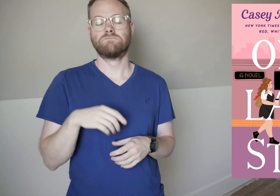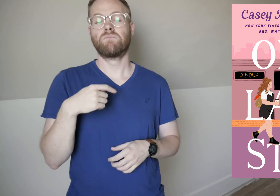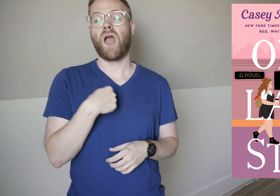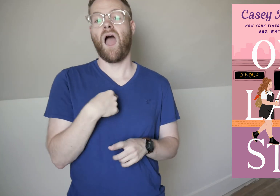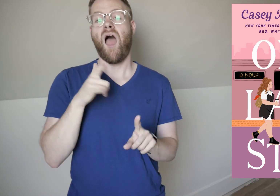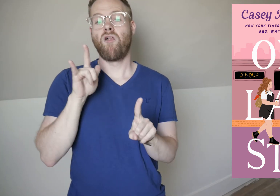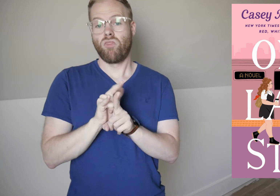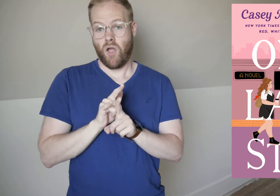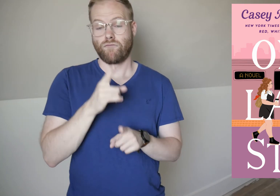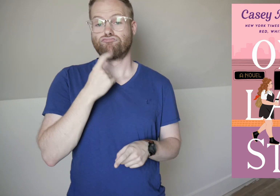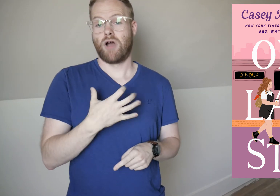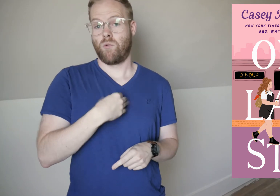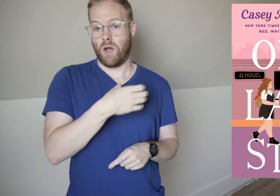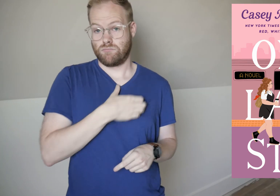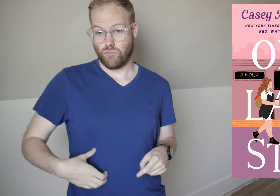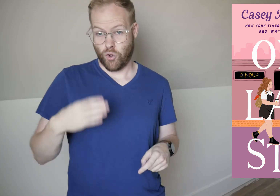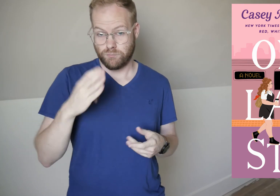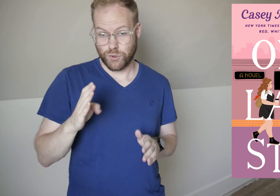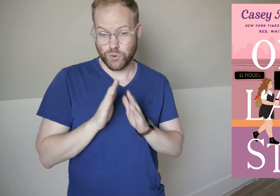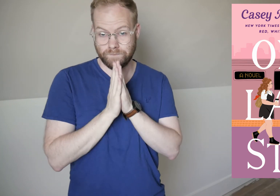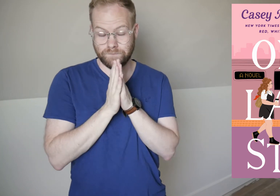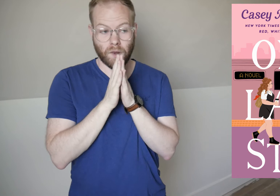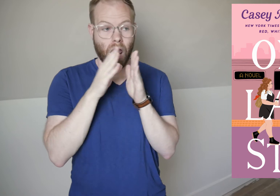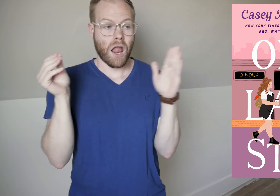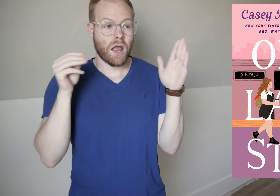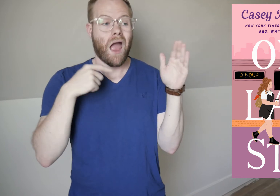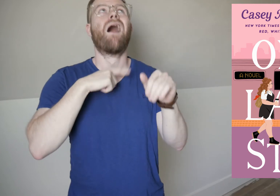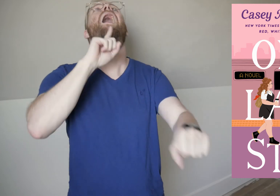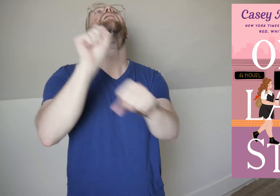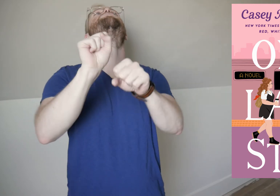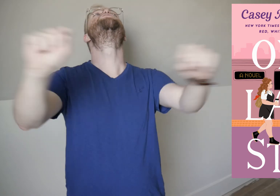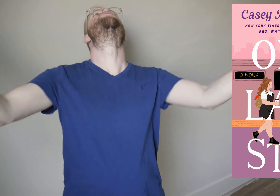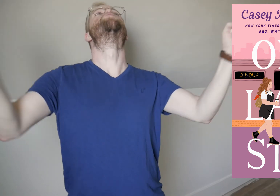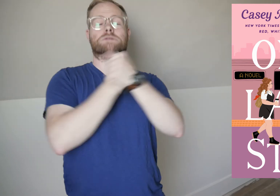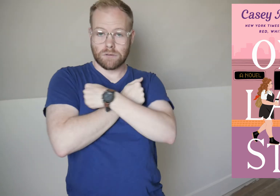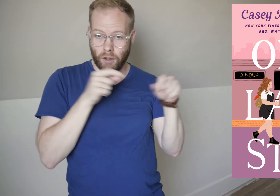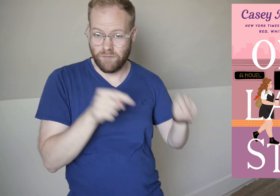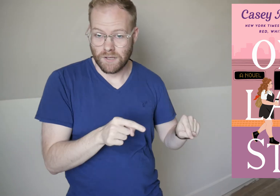I loved Red, White & Royal Blue and I ABSOLUTELY LOVED THIS.